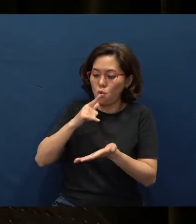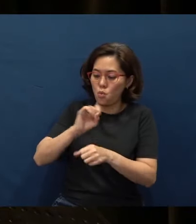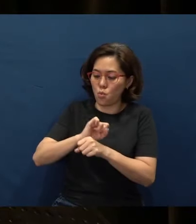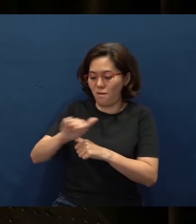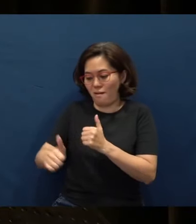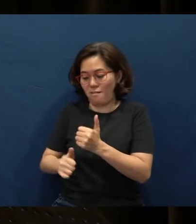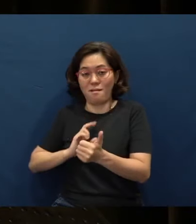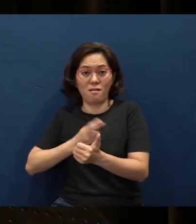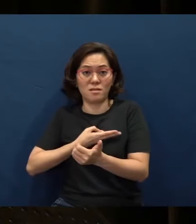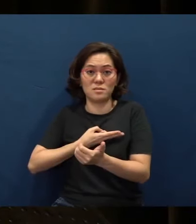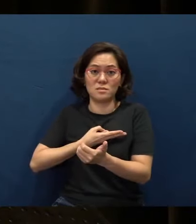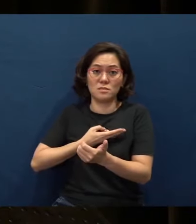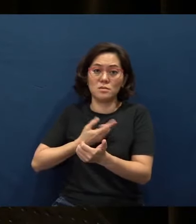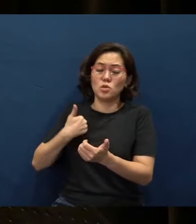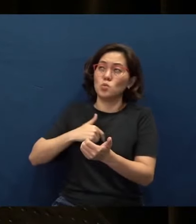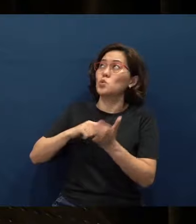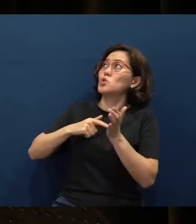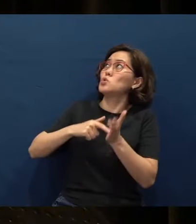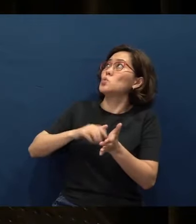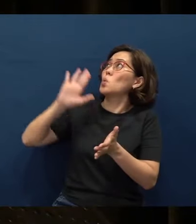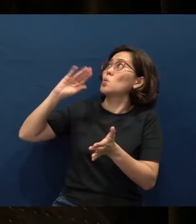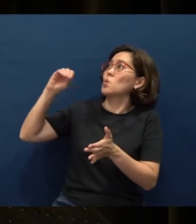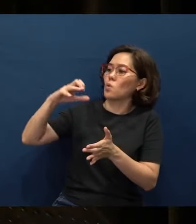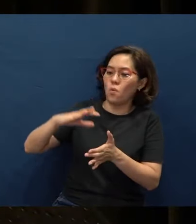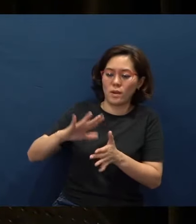May we show Your grace, Your mercy and Your love.